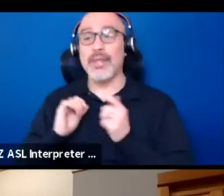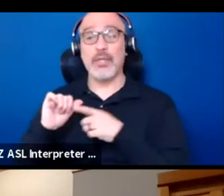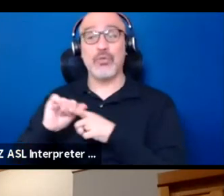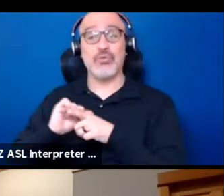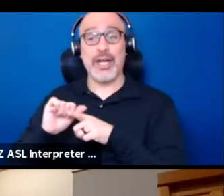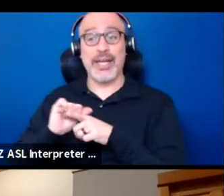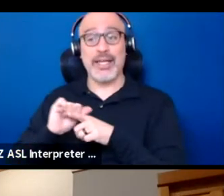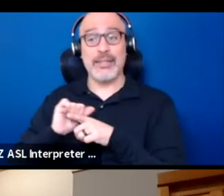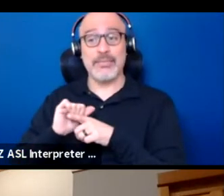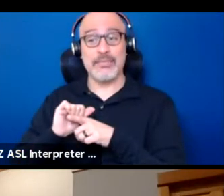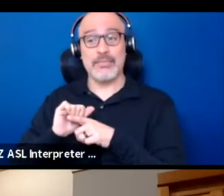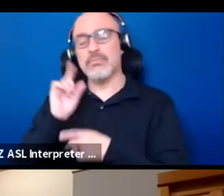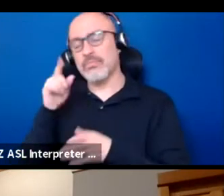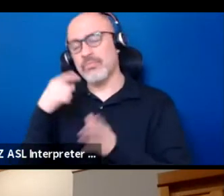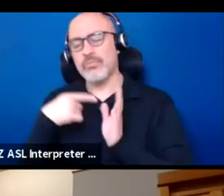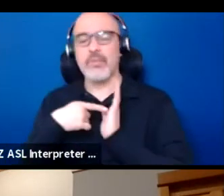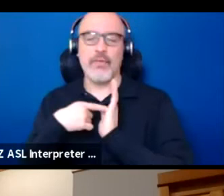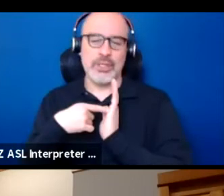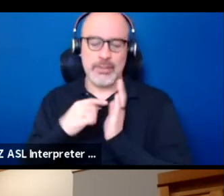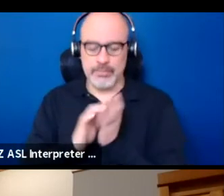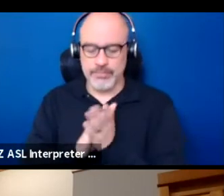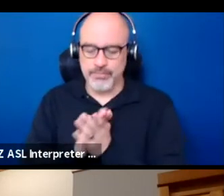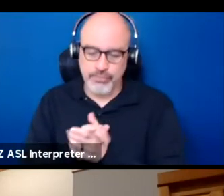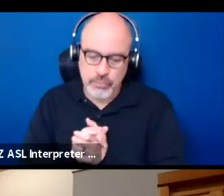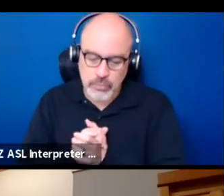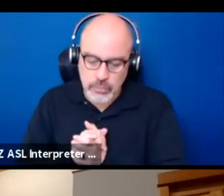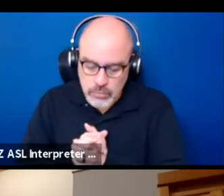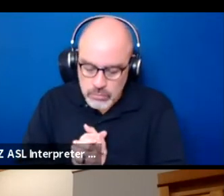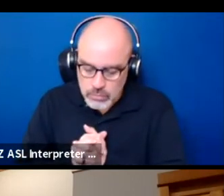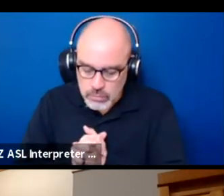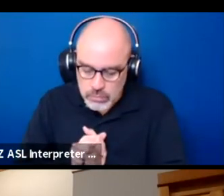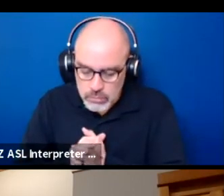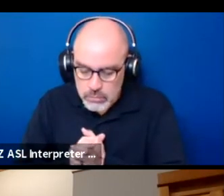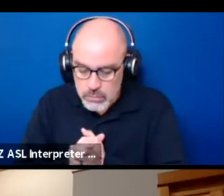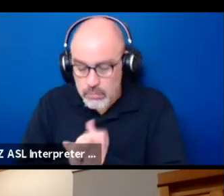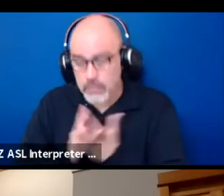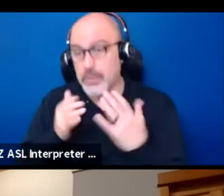So for instance, does a native competition dancer